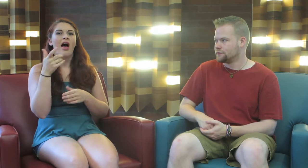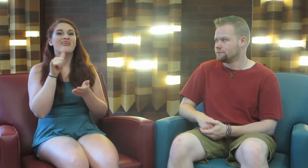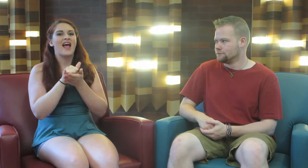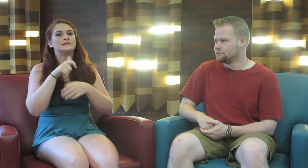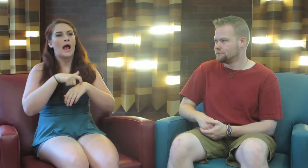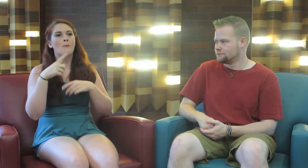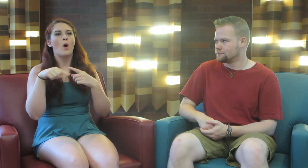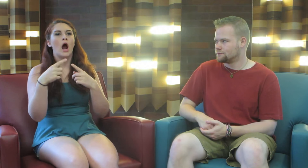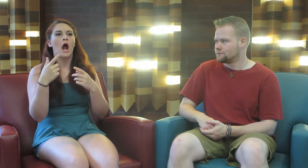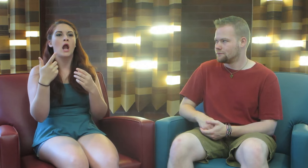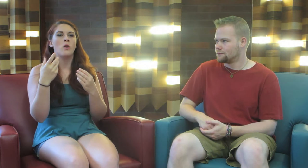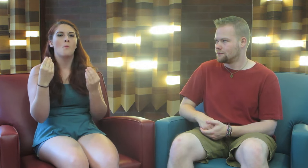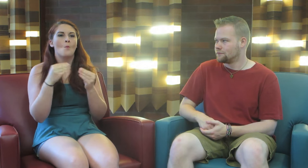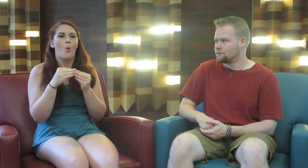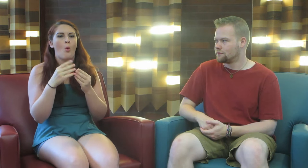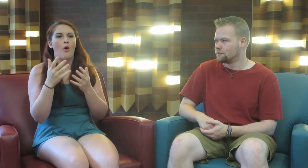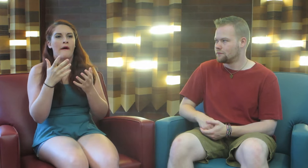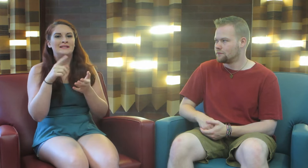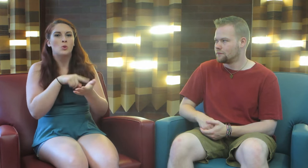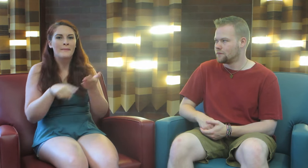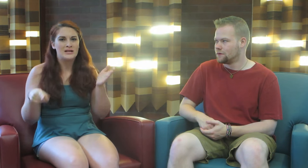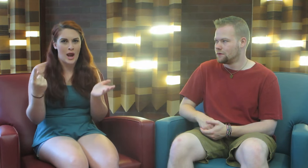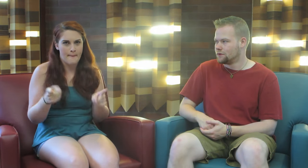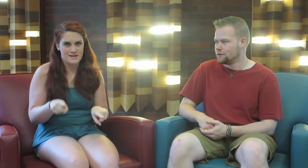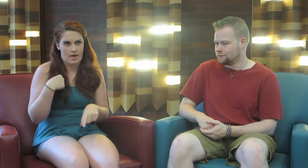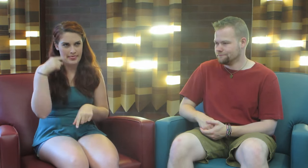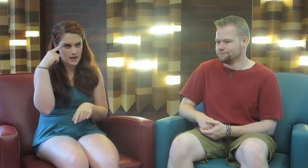That’s the time when more discrimination happens, I think.